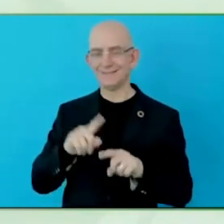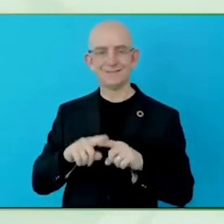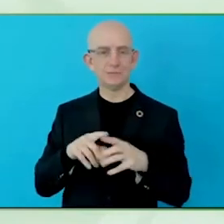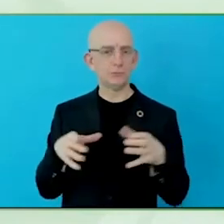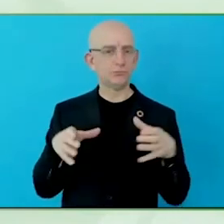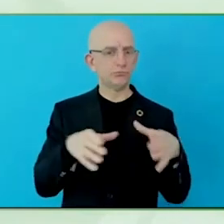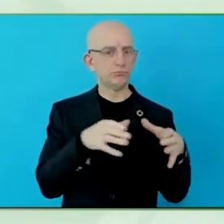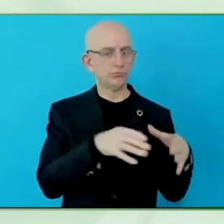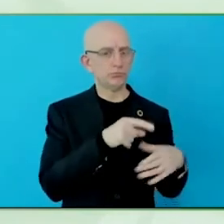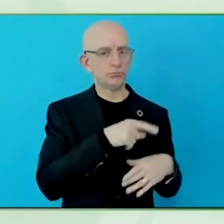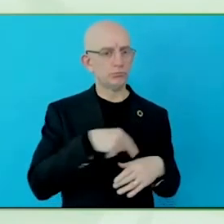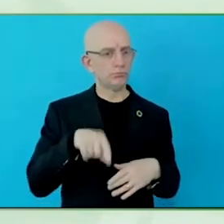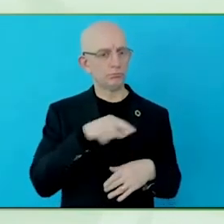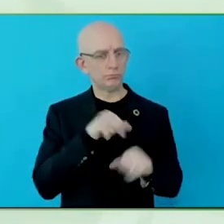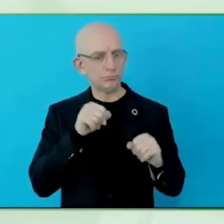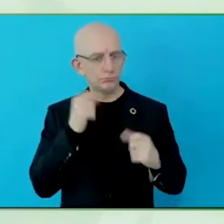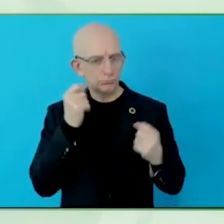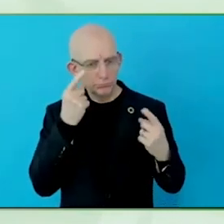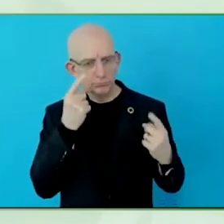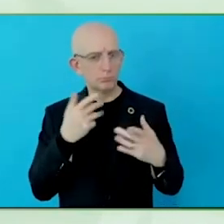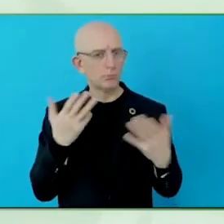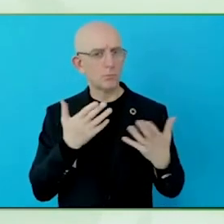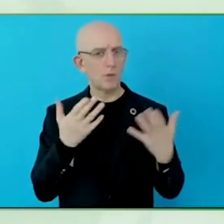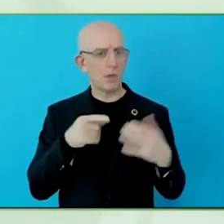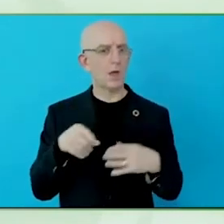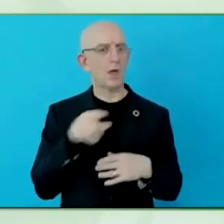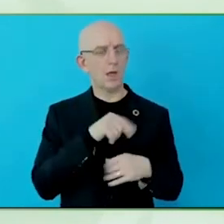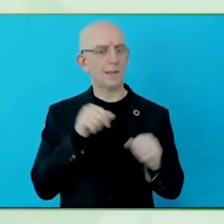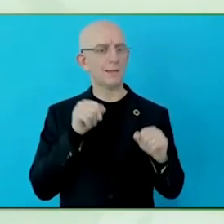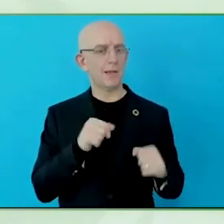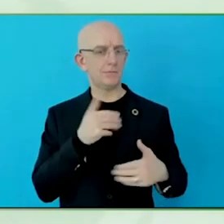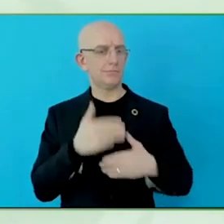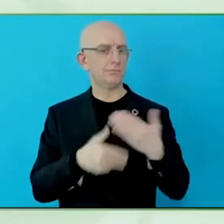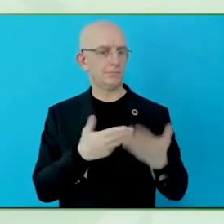have a consistent experience throughout. Thank you very much indeed.